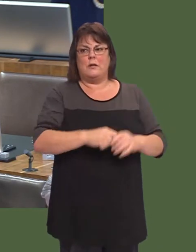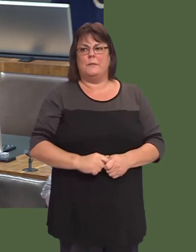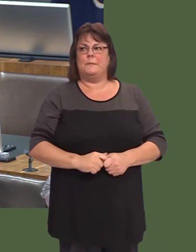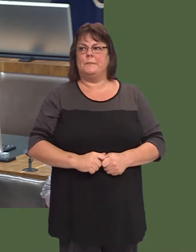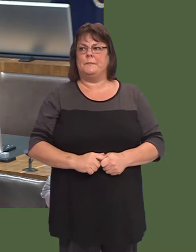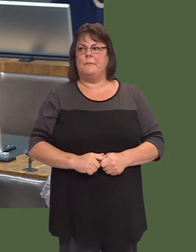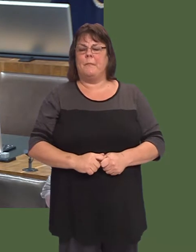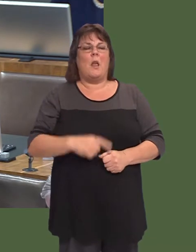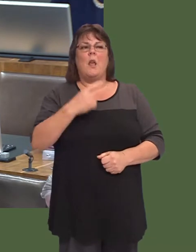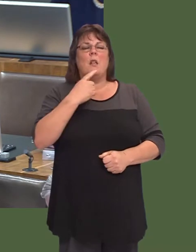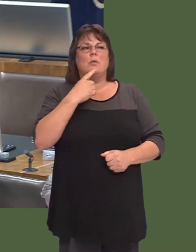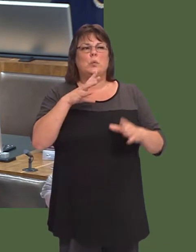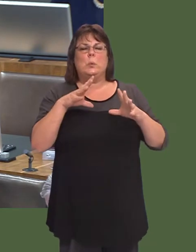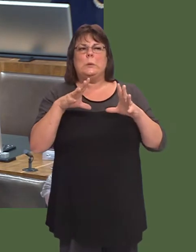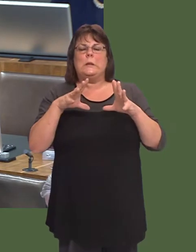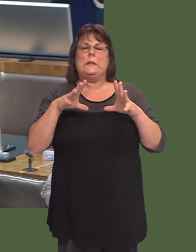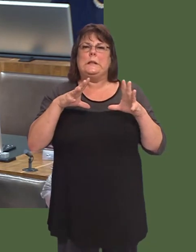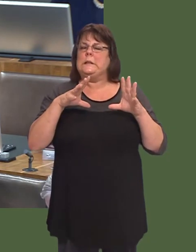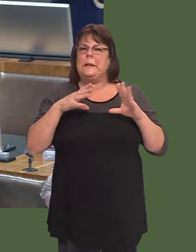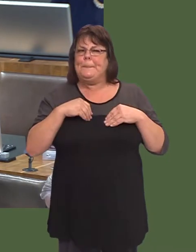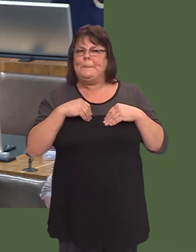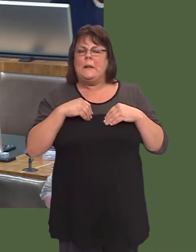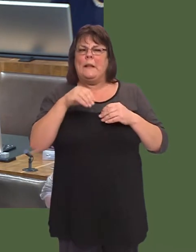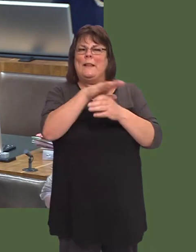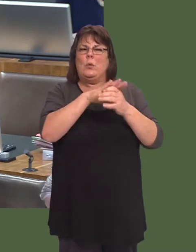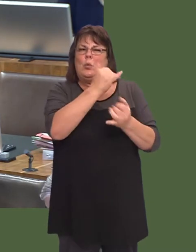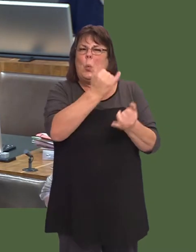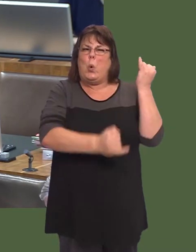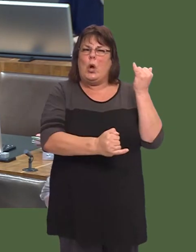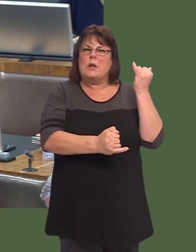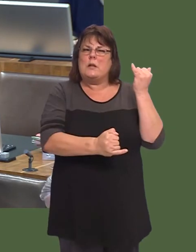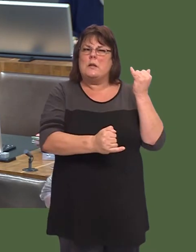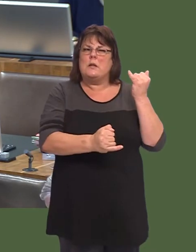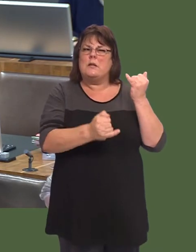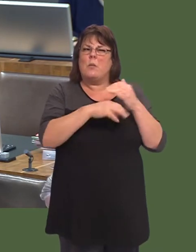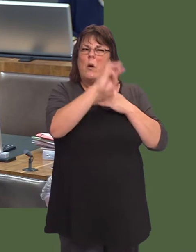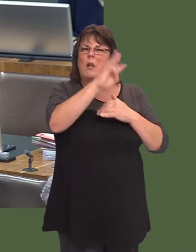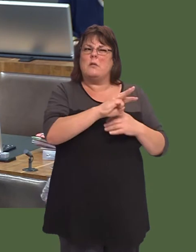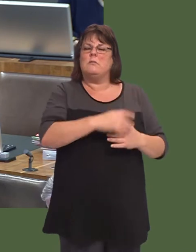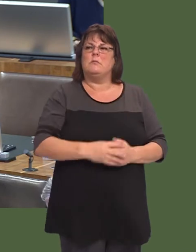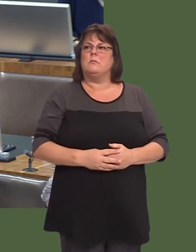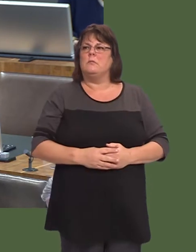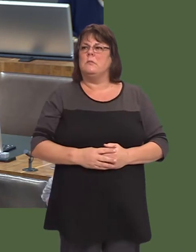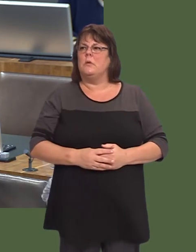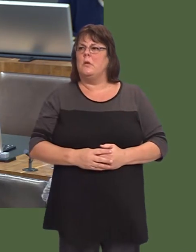I donít accept that somehow the situation is worse in every case in terms of Wales compared to England.